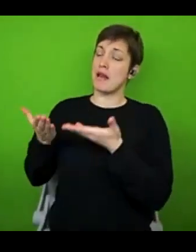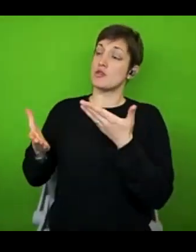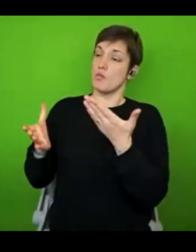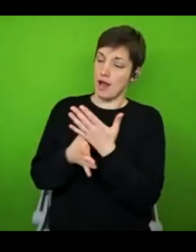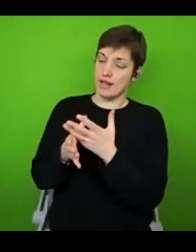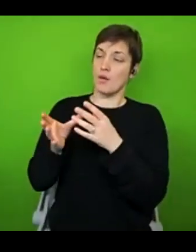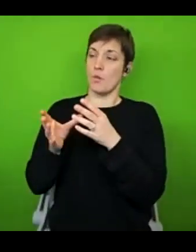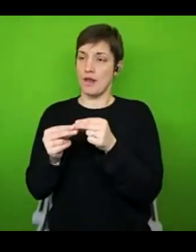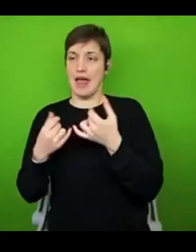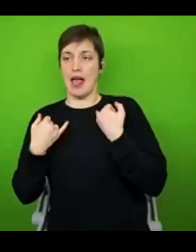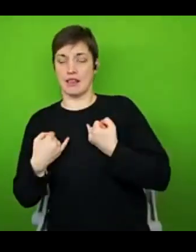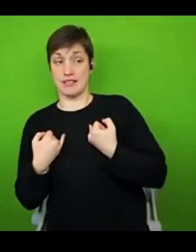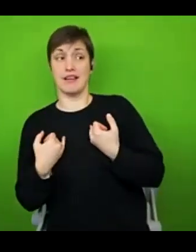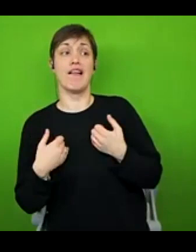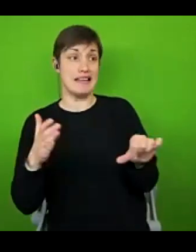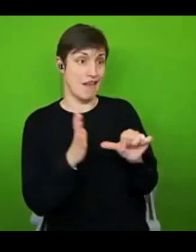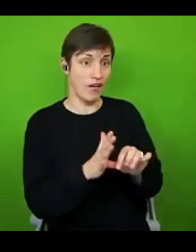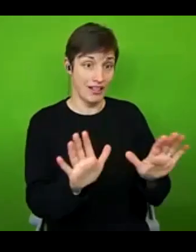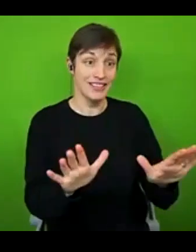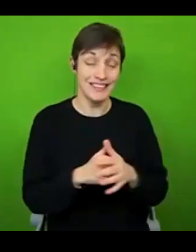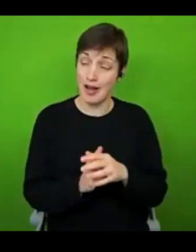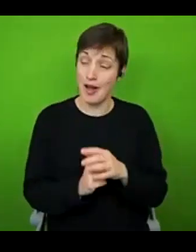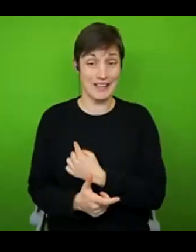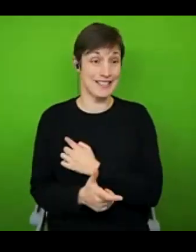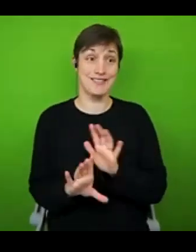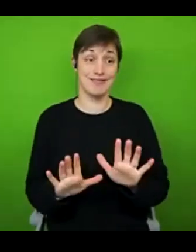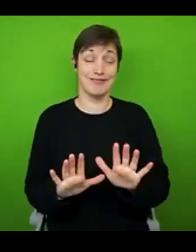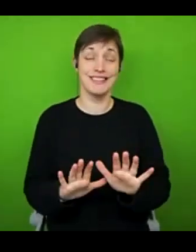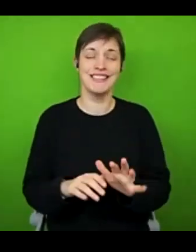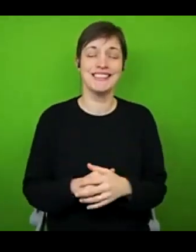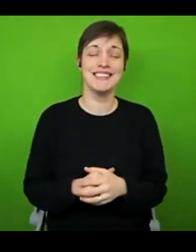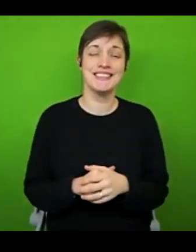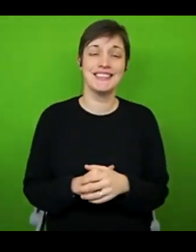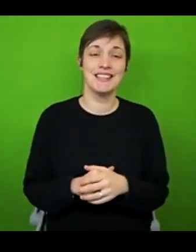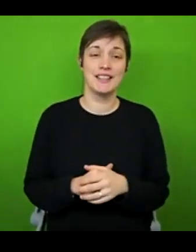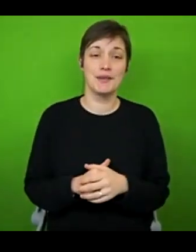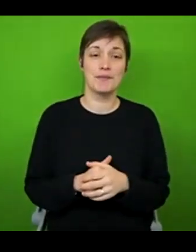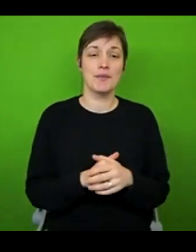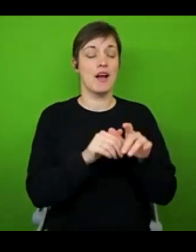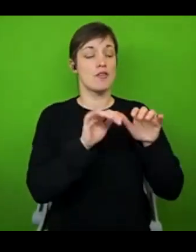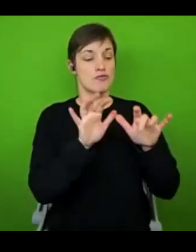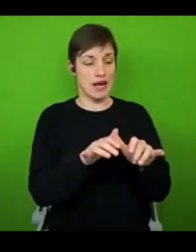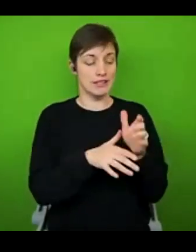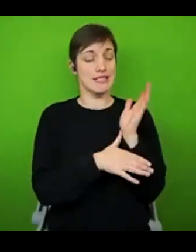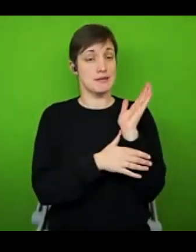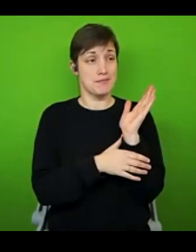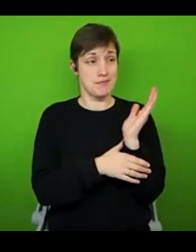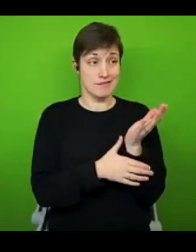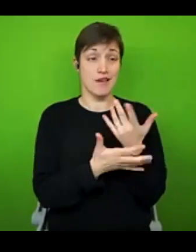With great difficulty to be completely honest, I write and speak a lot about this, it could be a completely